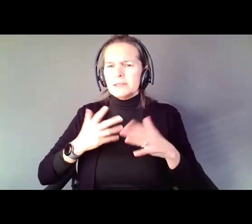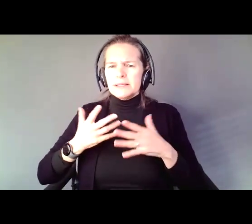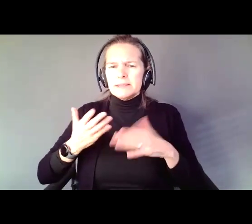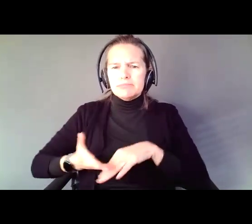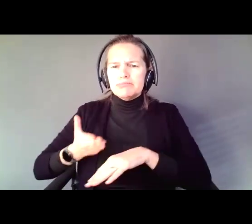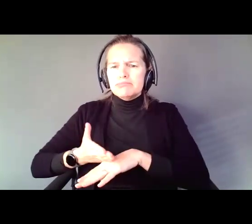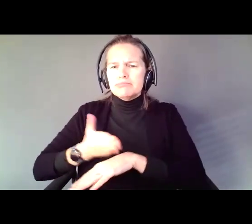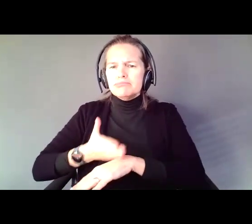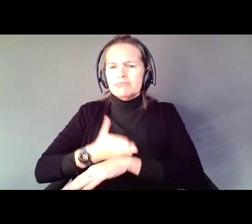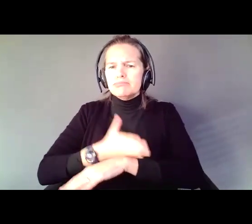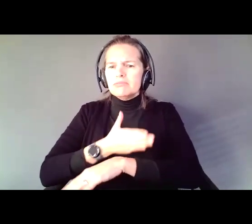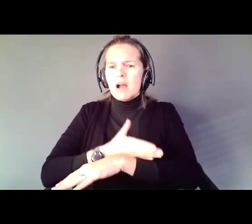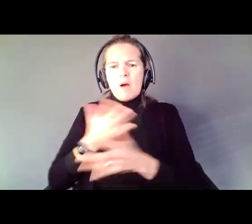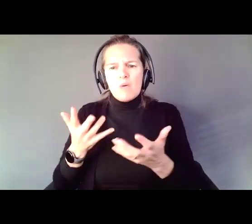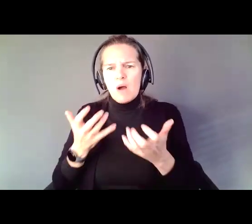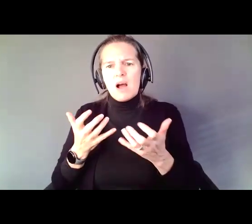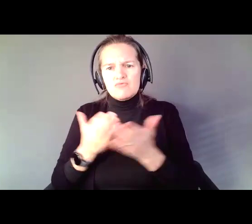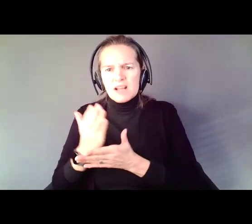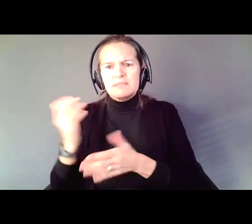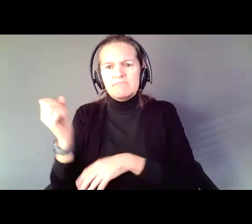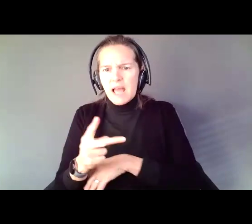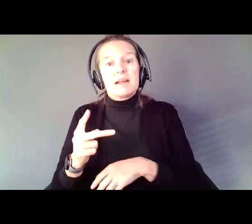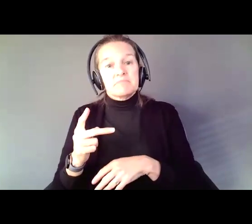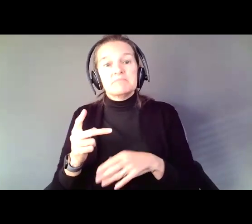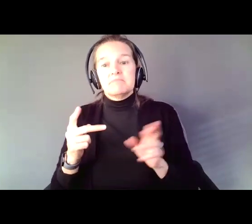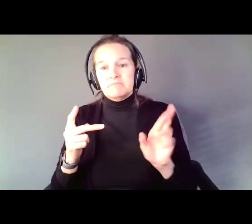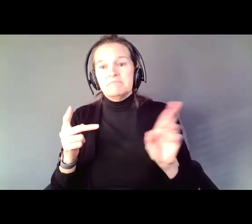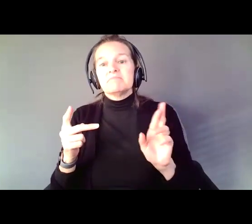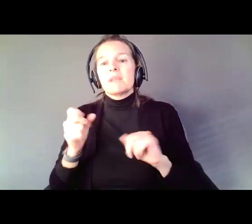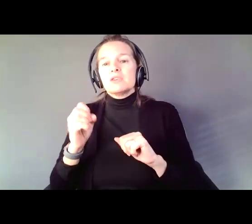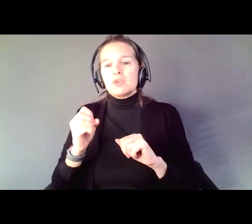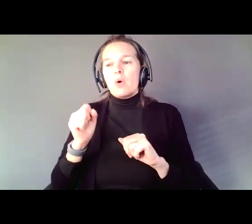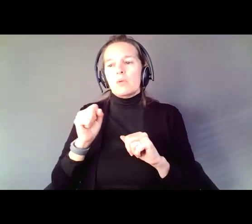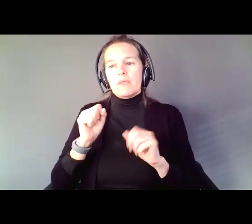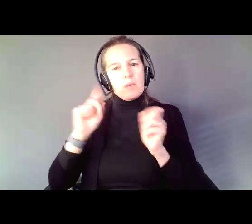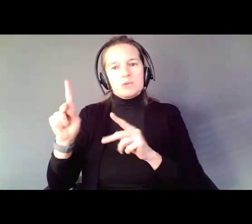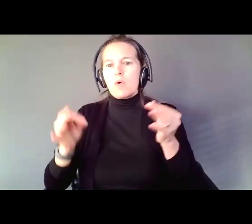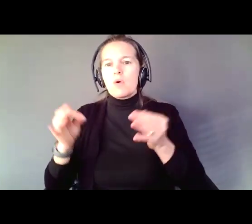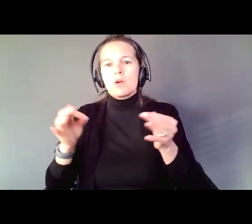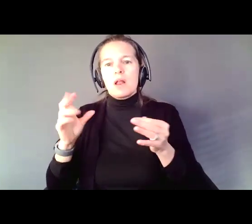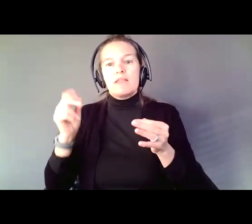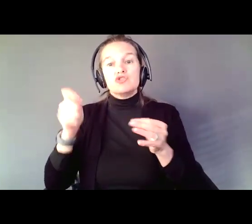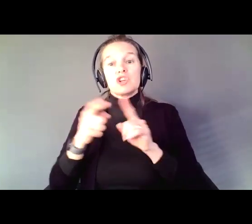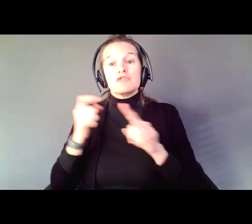And her mom pushed back because her mom wanted to protect her. They went to court and the judge from Ryan's case called me in and said